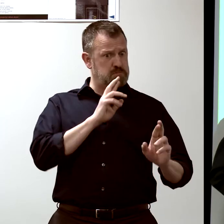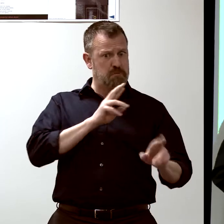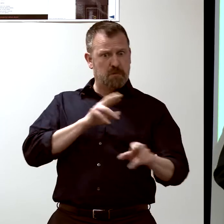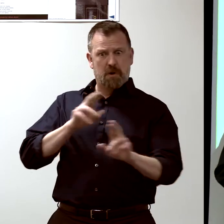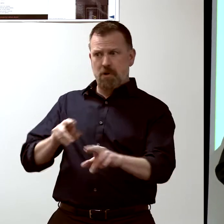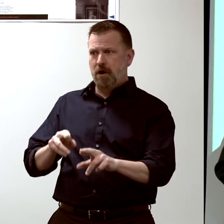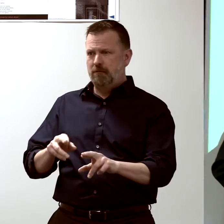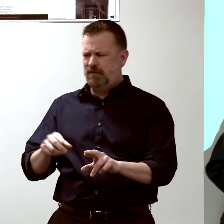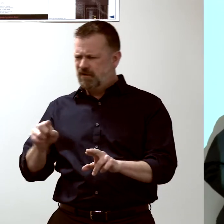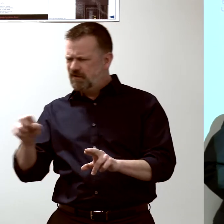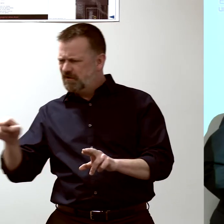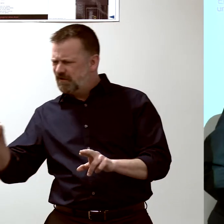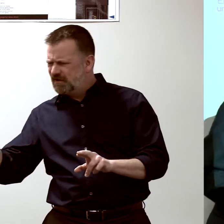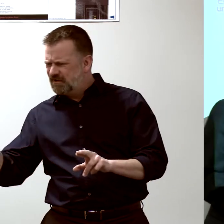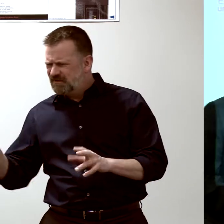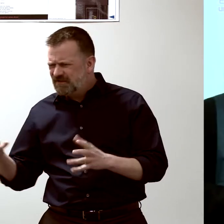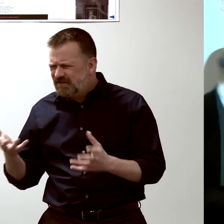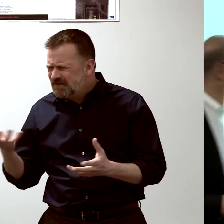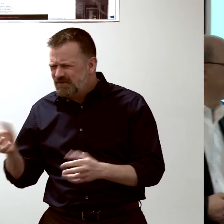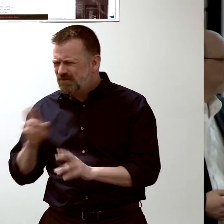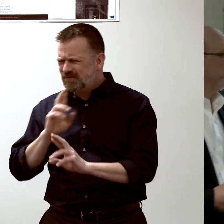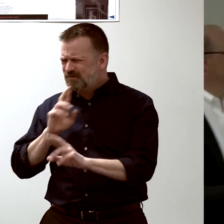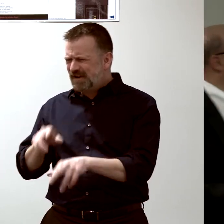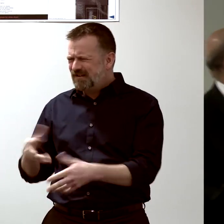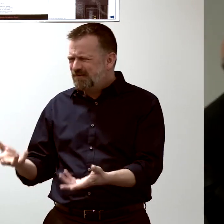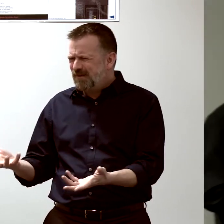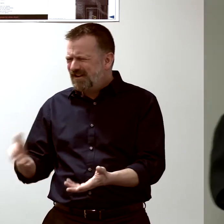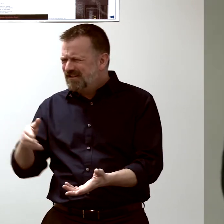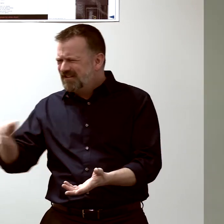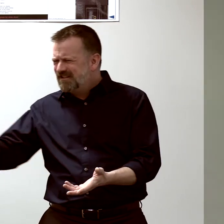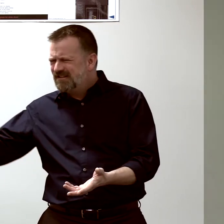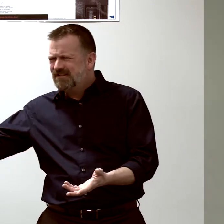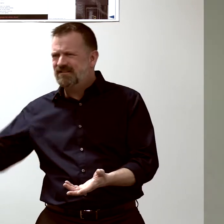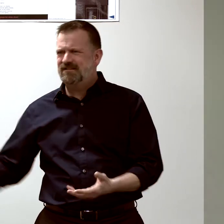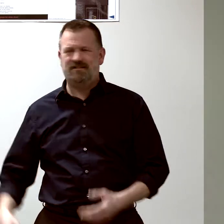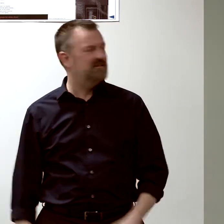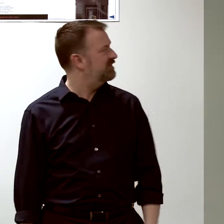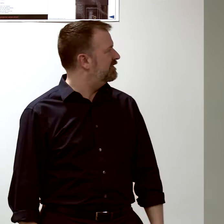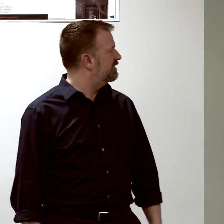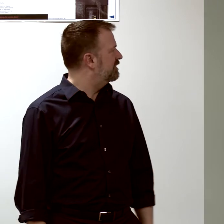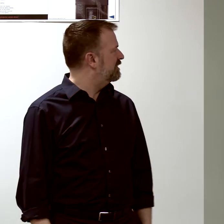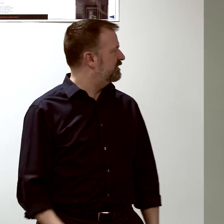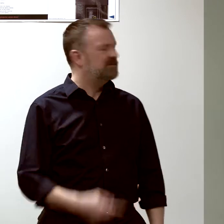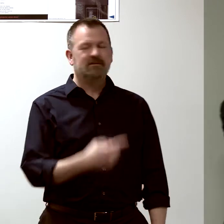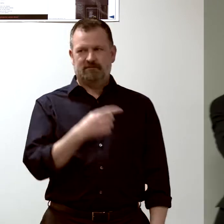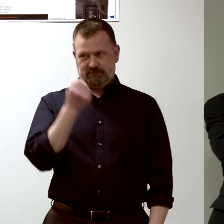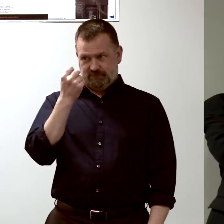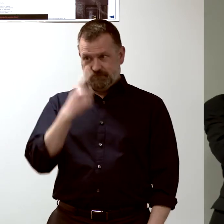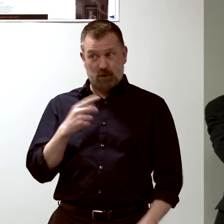and others that didn't seem to have a response. This is the injection vaccine.